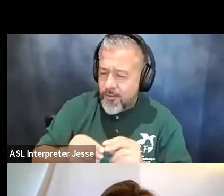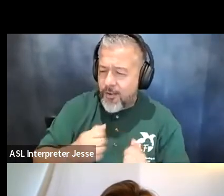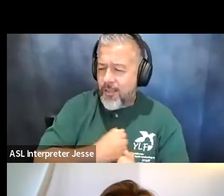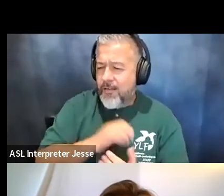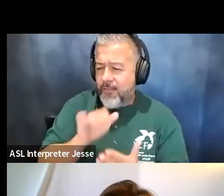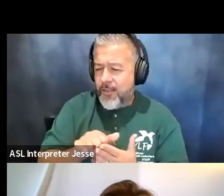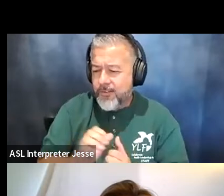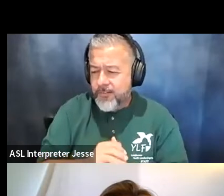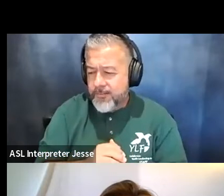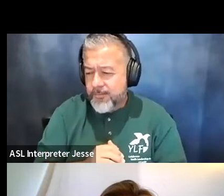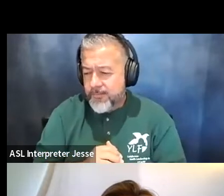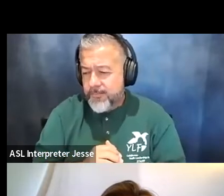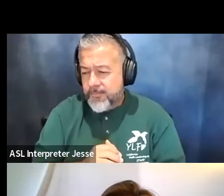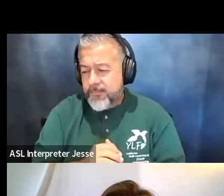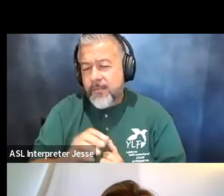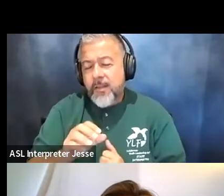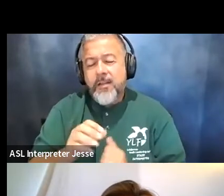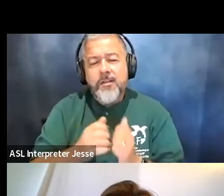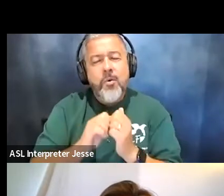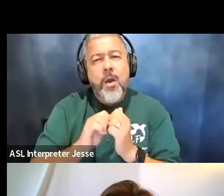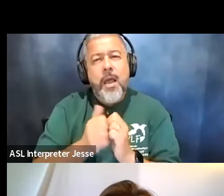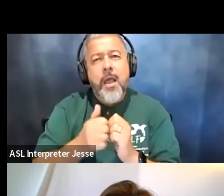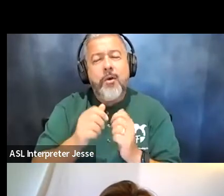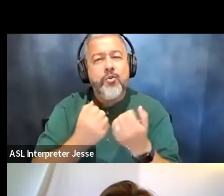next question which was how have you advocated for change so you answered two questions in one